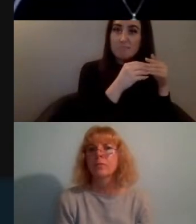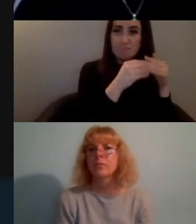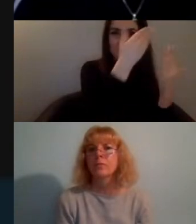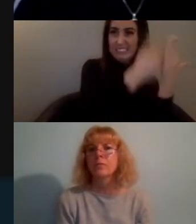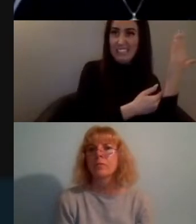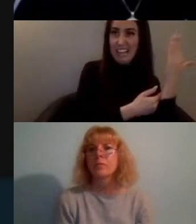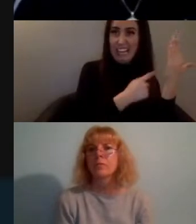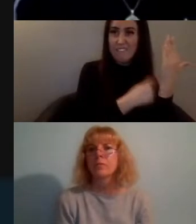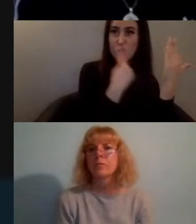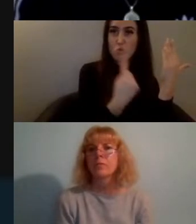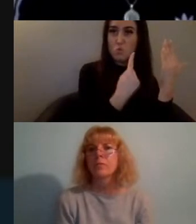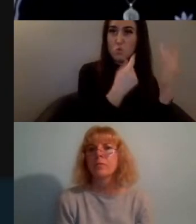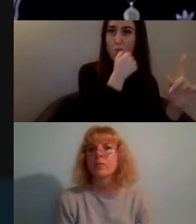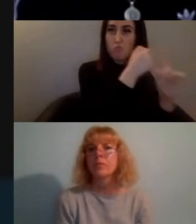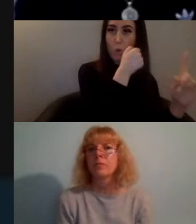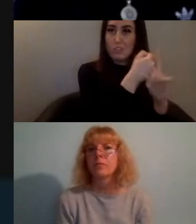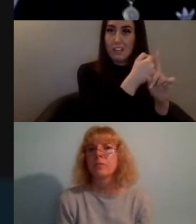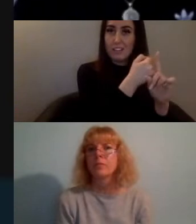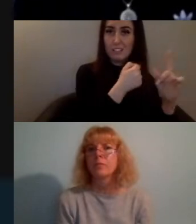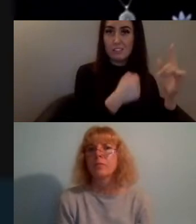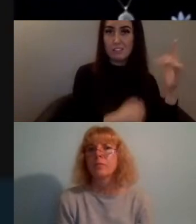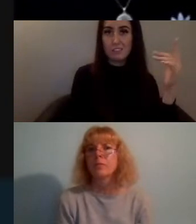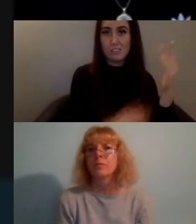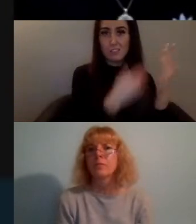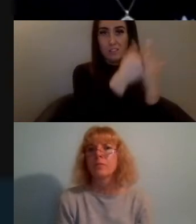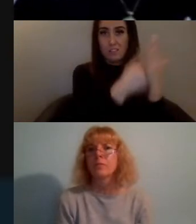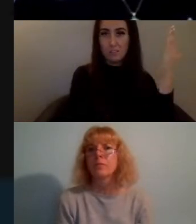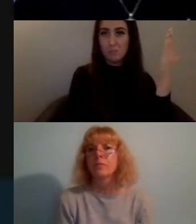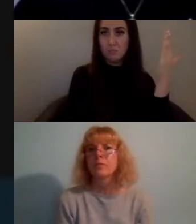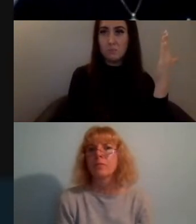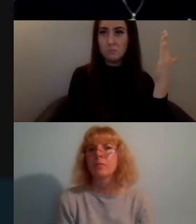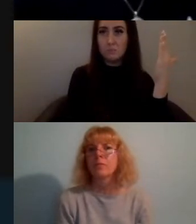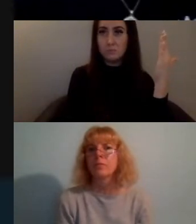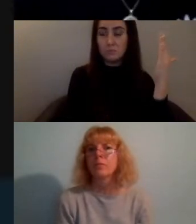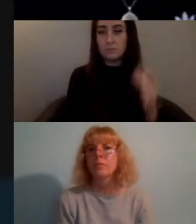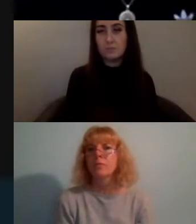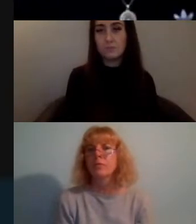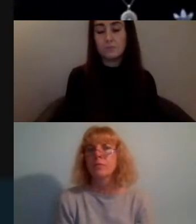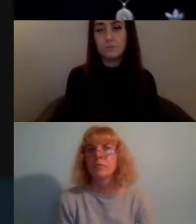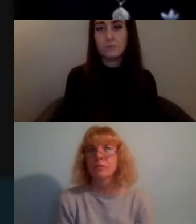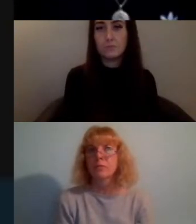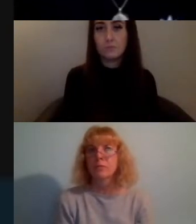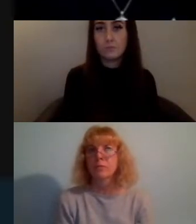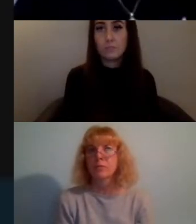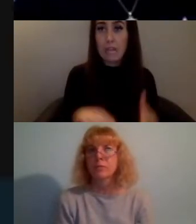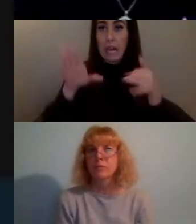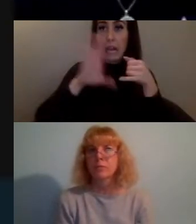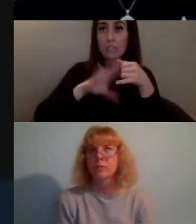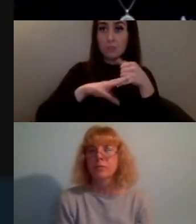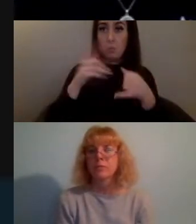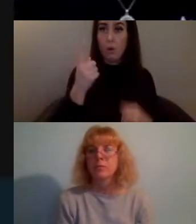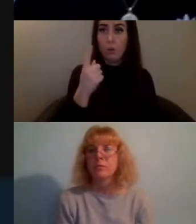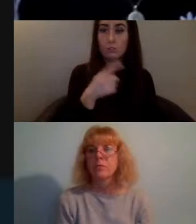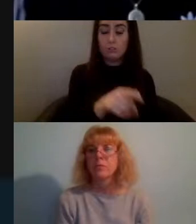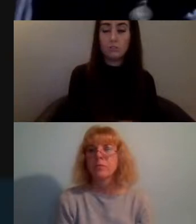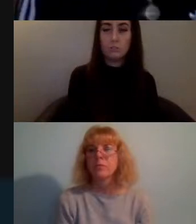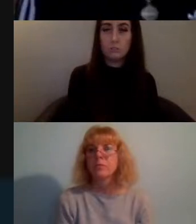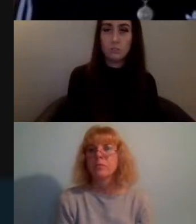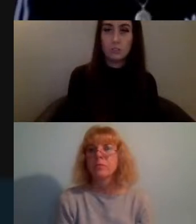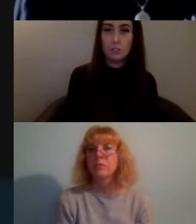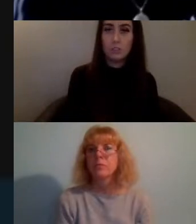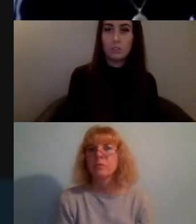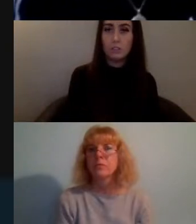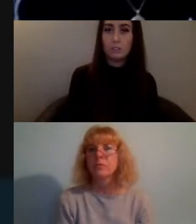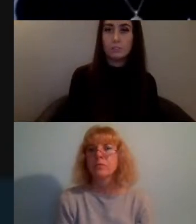used in the streets and - last slide thanks - and so I believe that in order to dismantle all